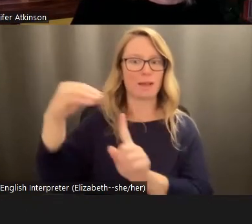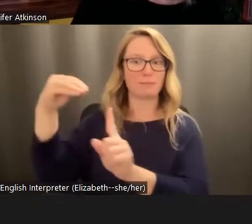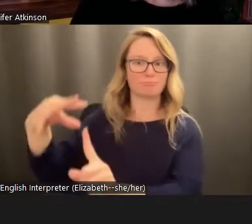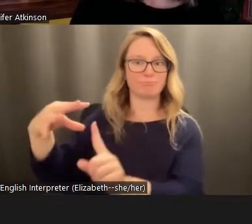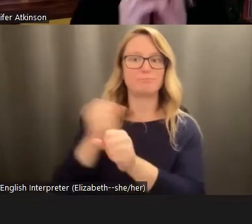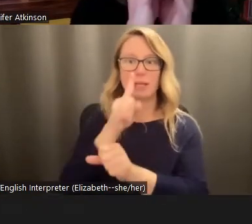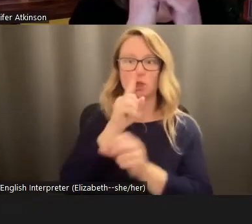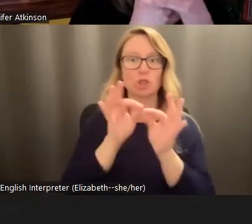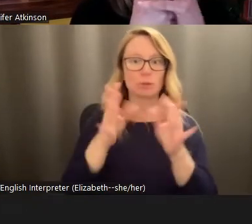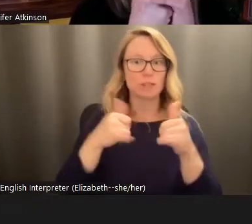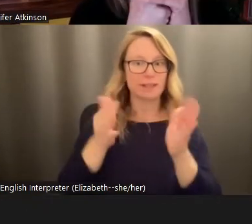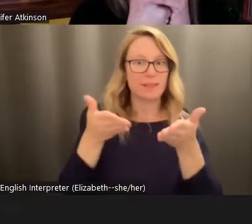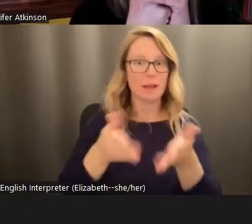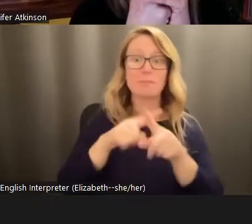are still there. But at this point, yes, we've opened it up,